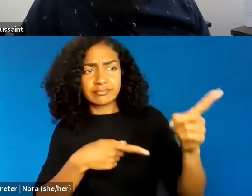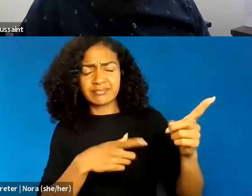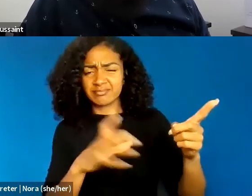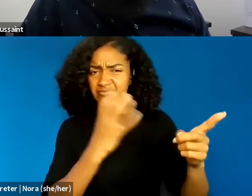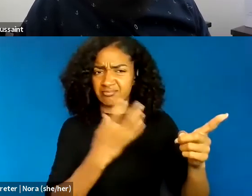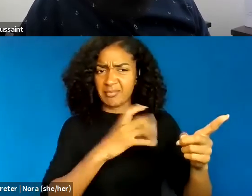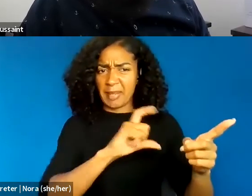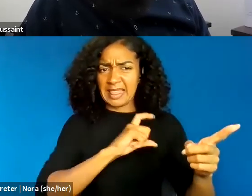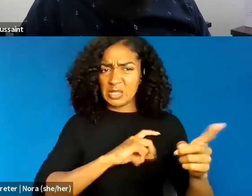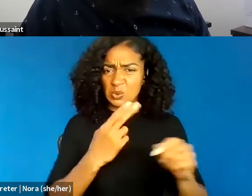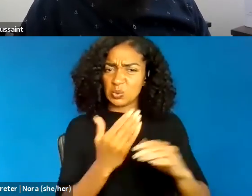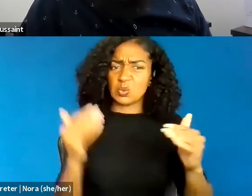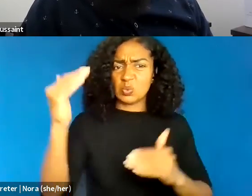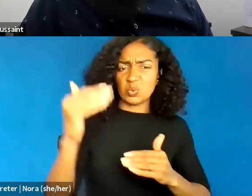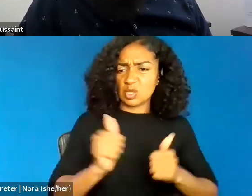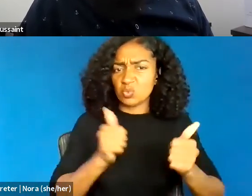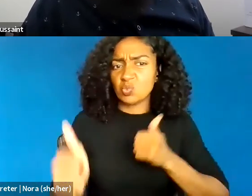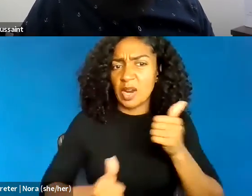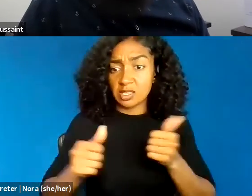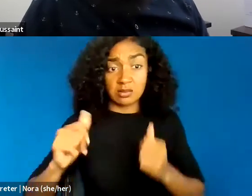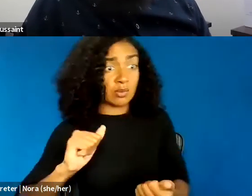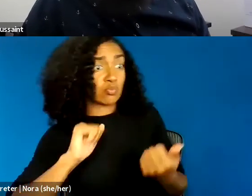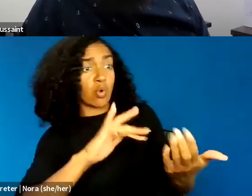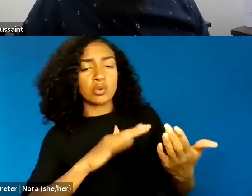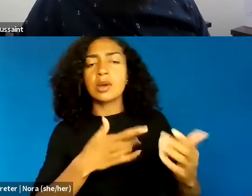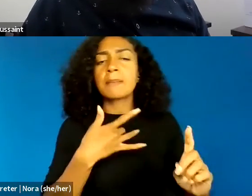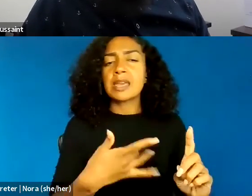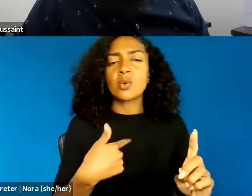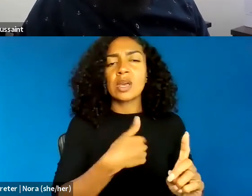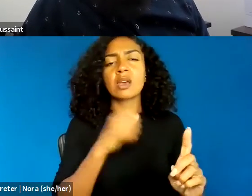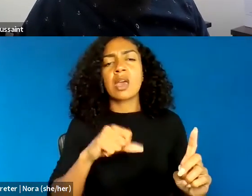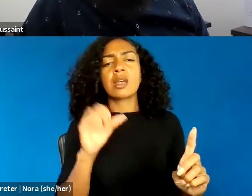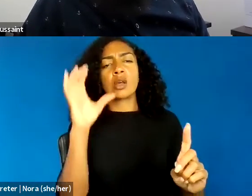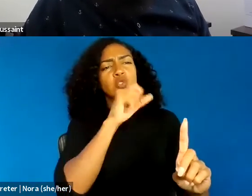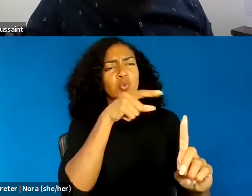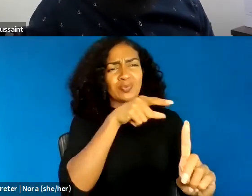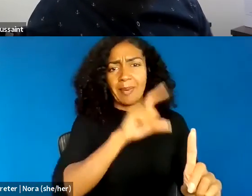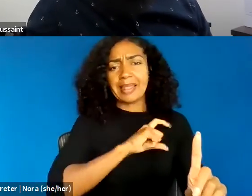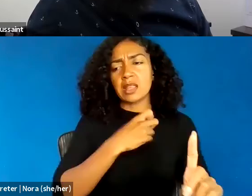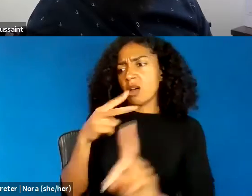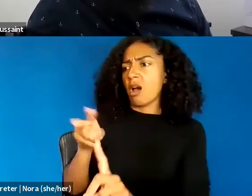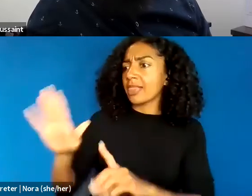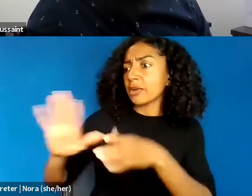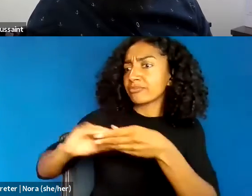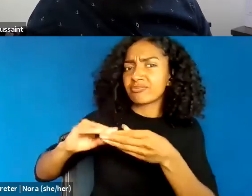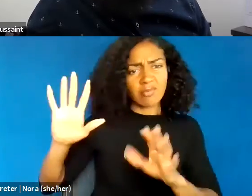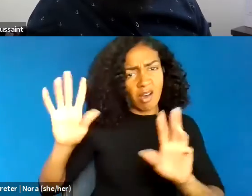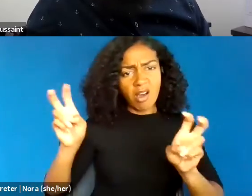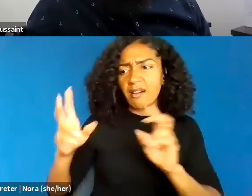it is reasonable to presume that police officers will perceive such language as fighting words that incite an immediate breach